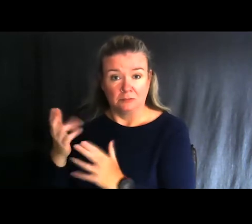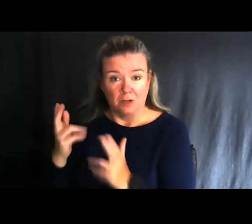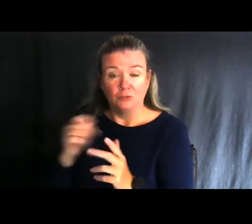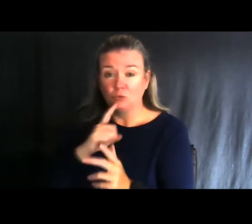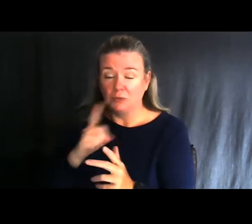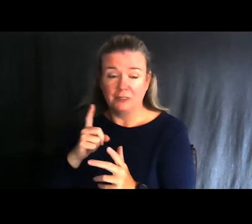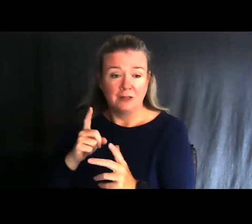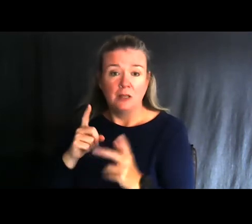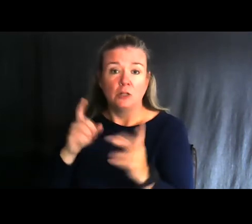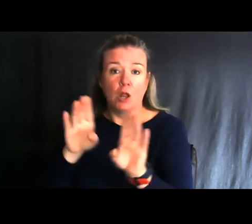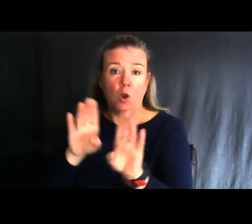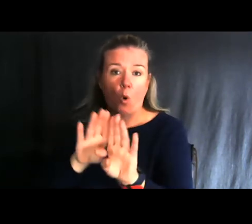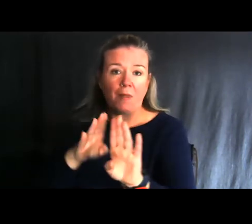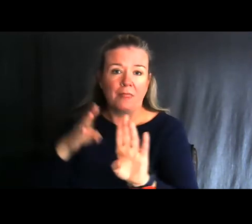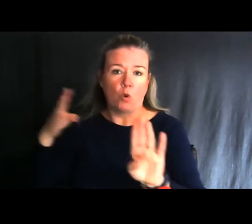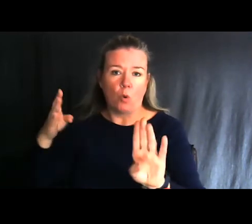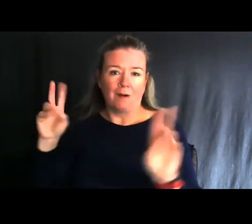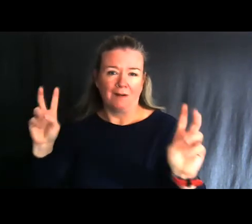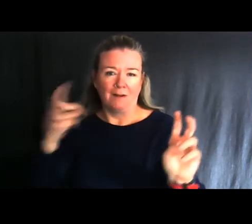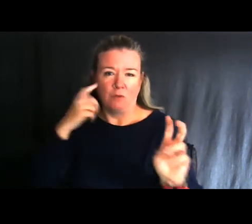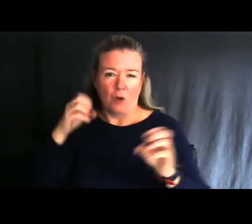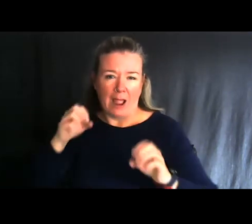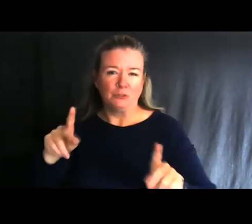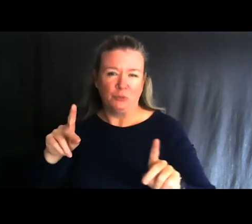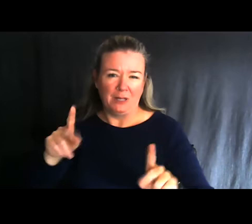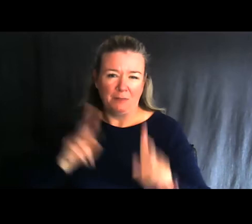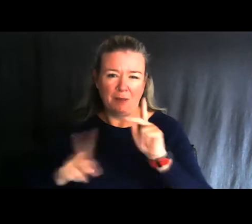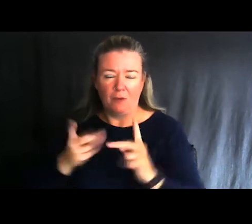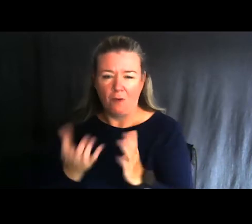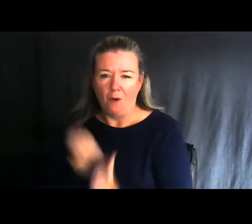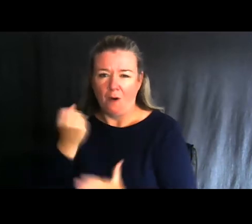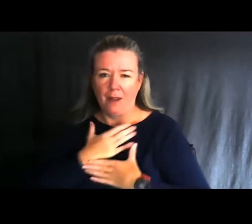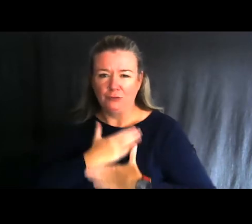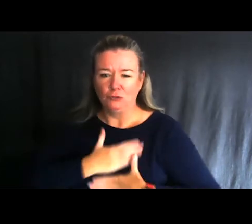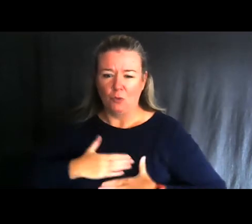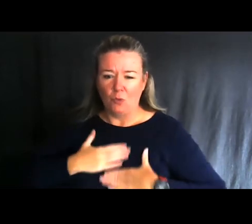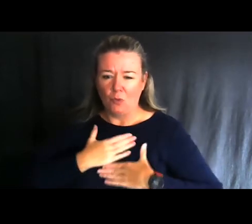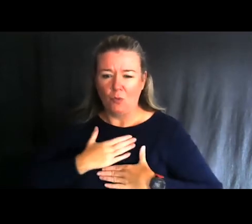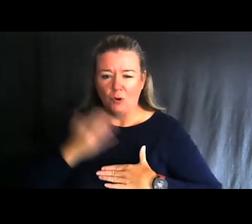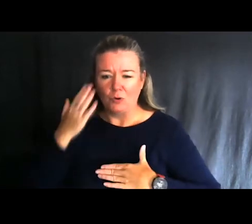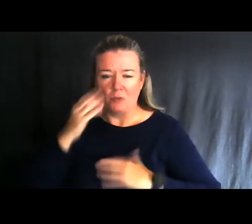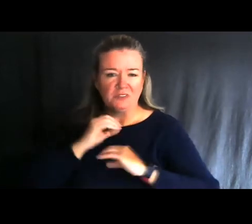It really opens the doors and gives people opportunities to get back out and enjoy the great outdoors because, you know, there's nothing better than that.